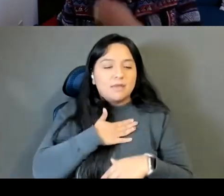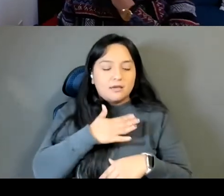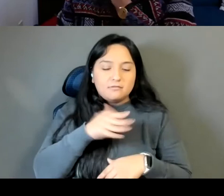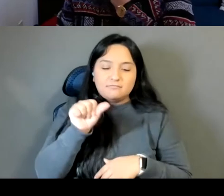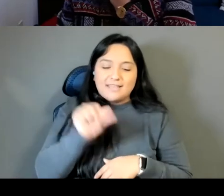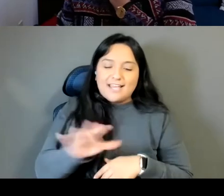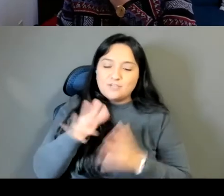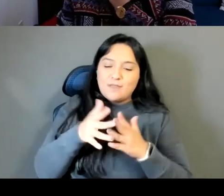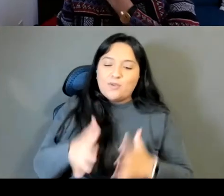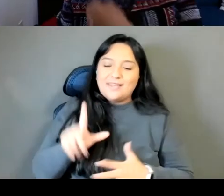It's so good to hear from you.